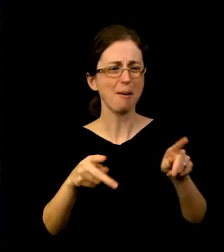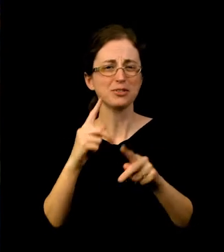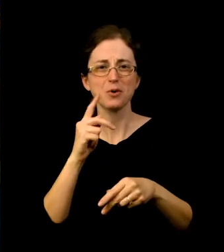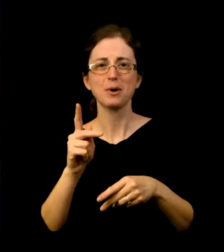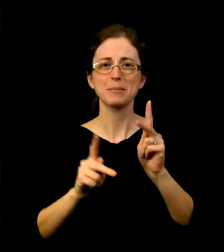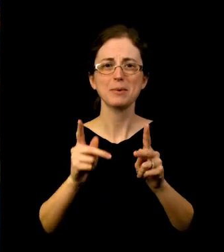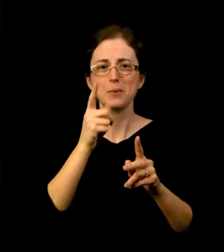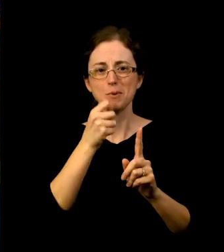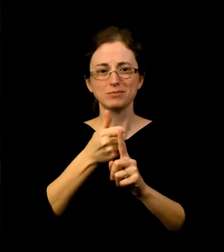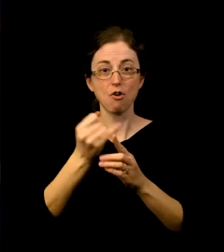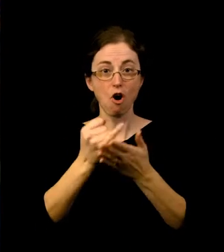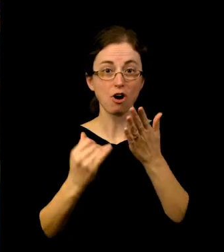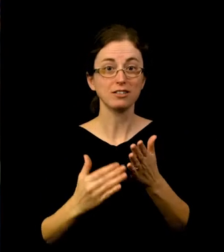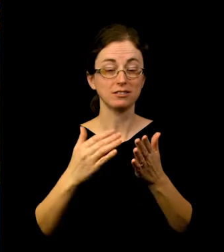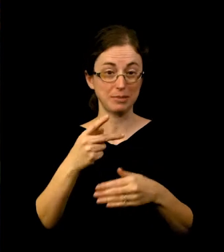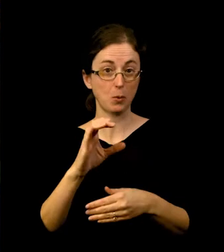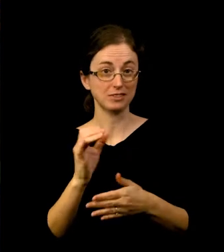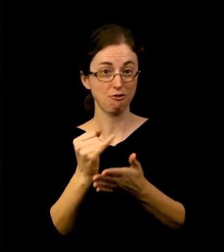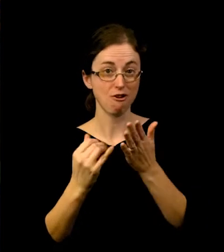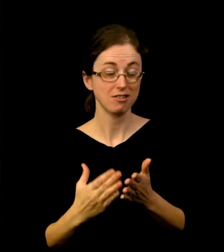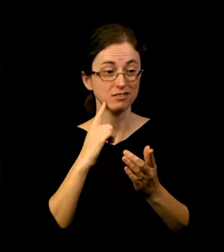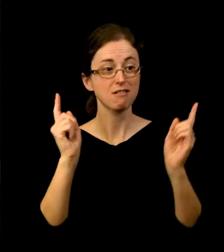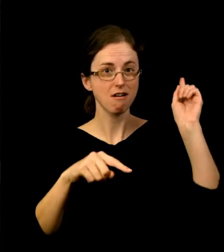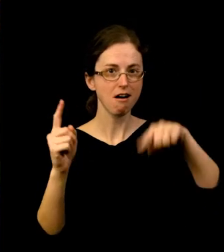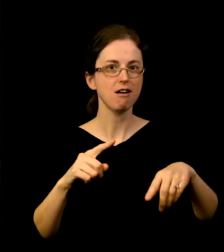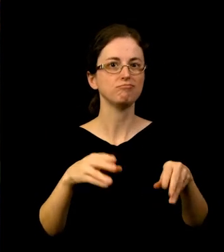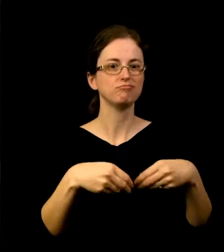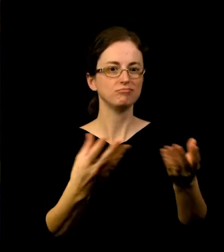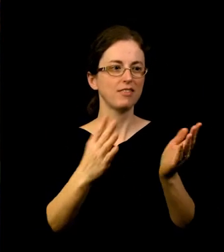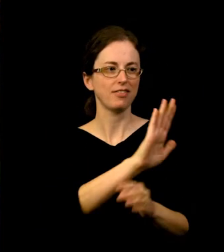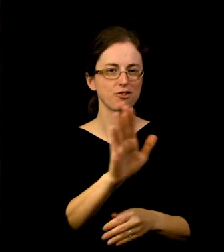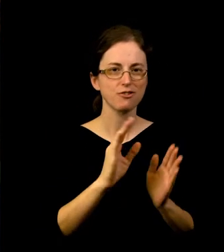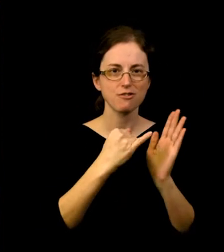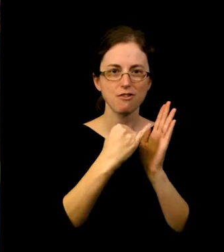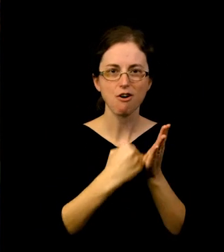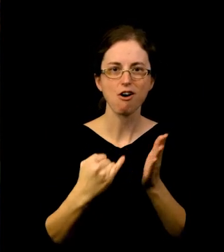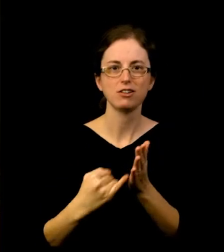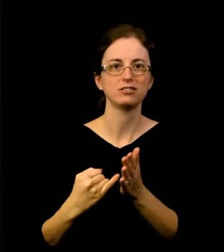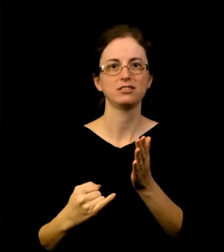and entertain people and be paid, be compensated for that during the time of the pandemic, when they didn't have anywhere else to perform.